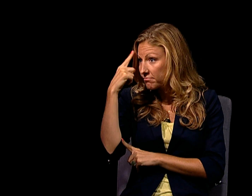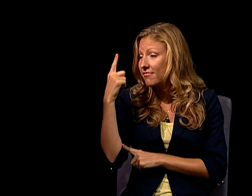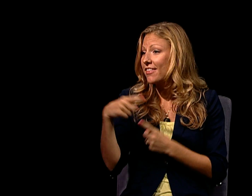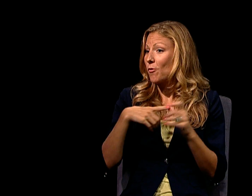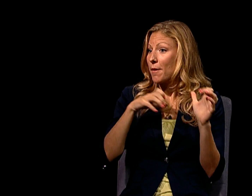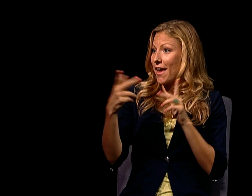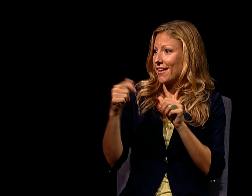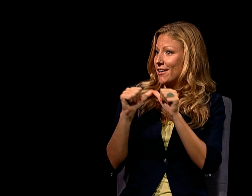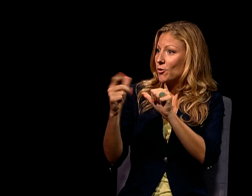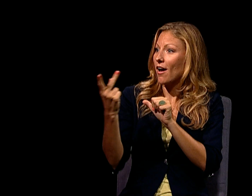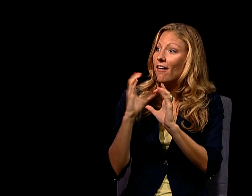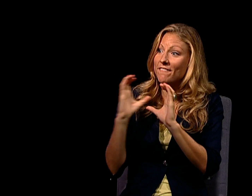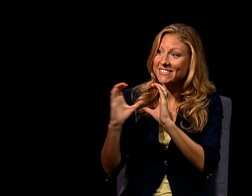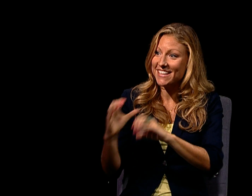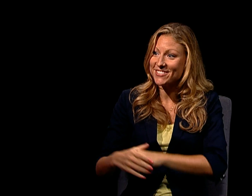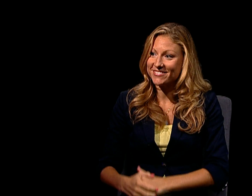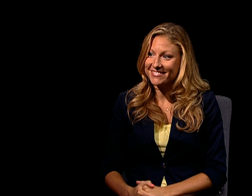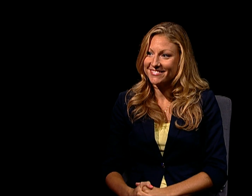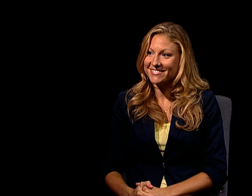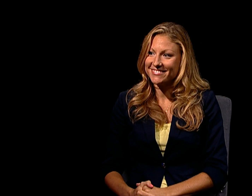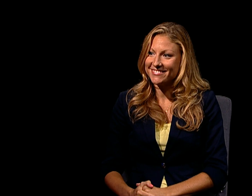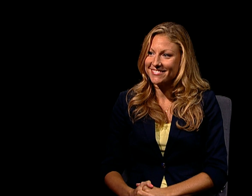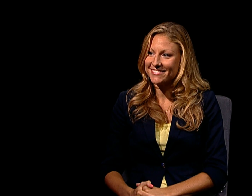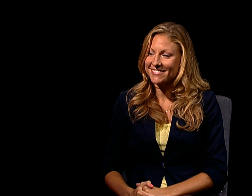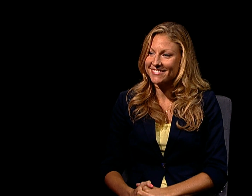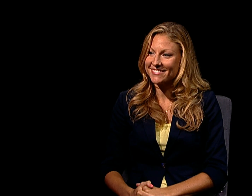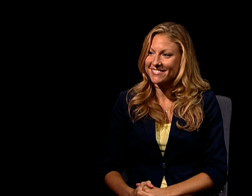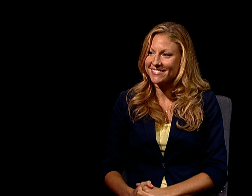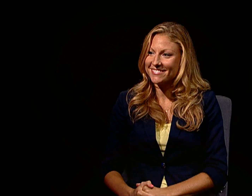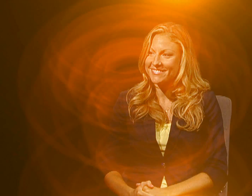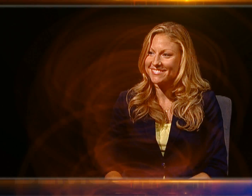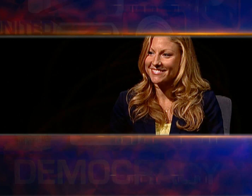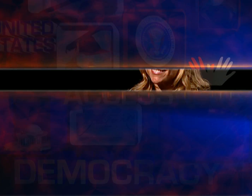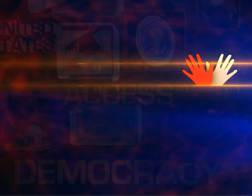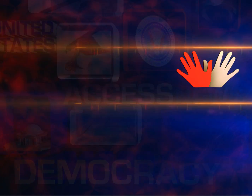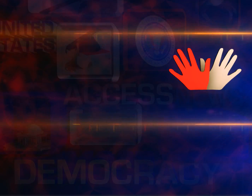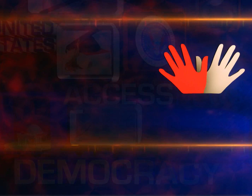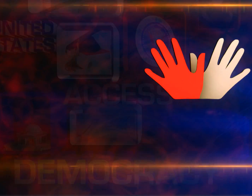WHO'S GONNA TELL US A LITTLE MORE ABOUT OUR GOVERNMENT, AND THEN WE'LL CONTINUE WITH OUR CONVERSATION. OKAY.